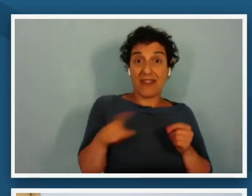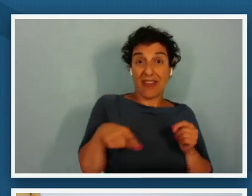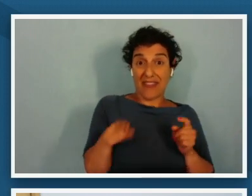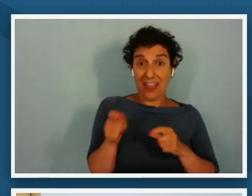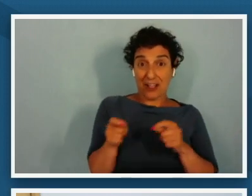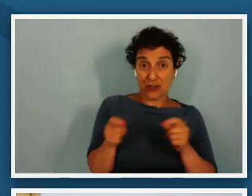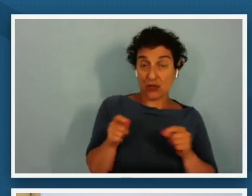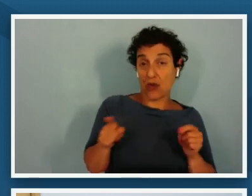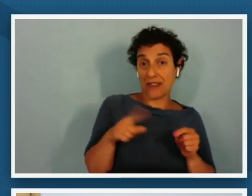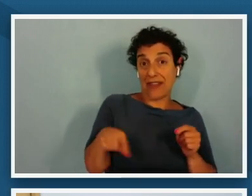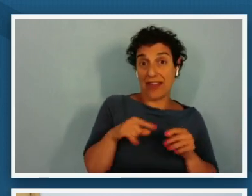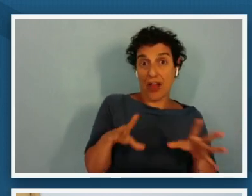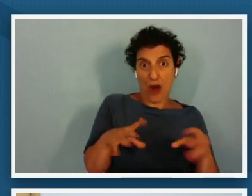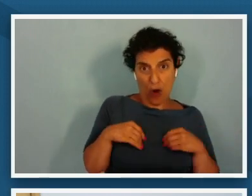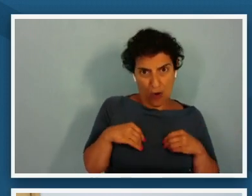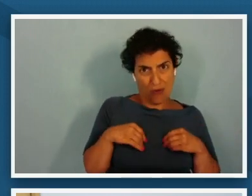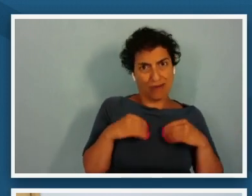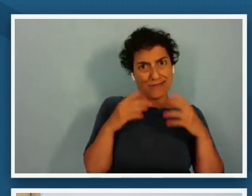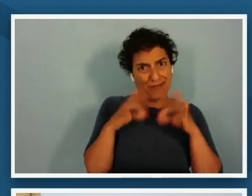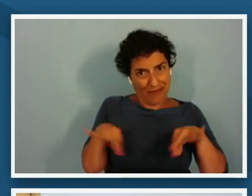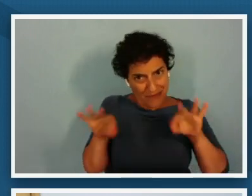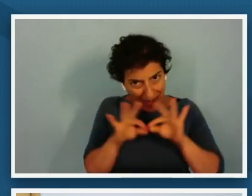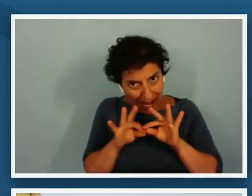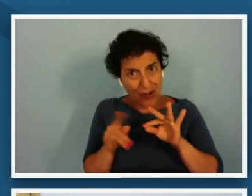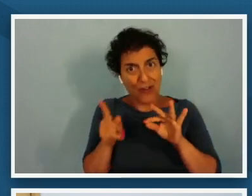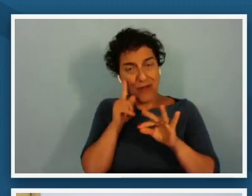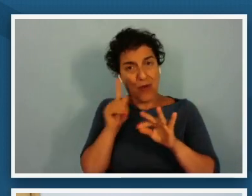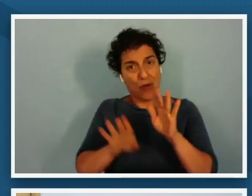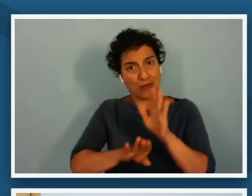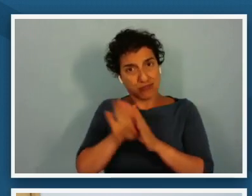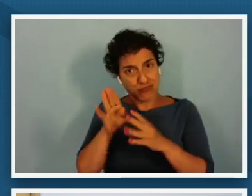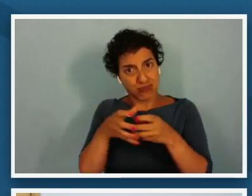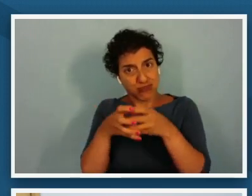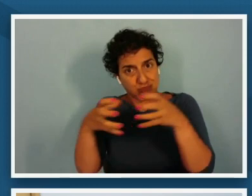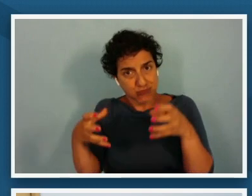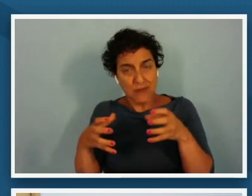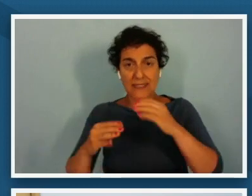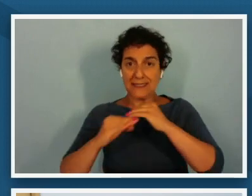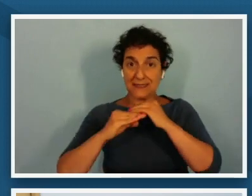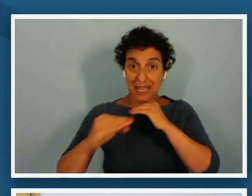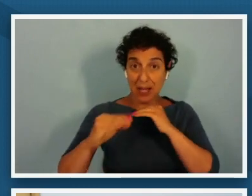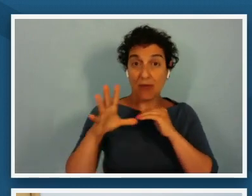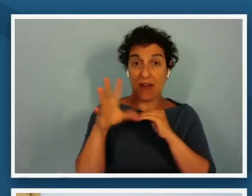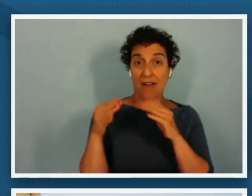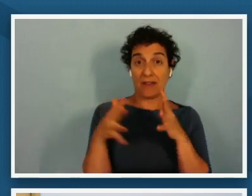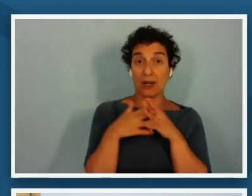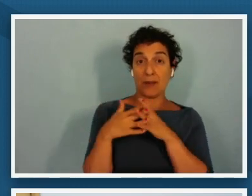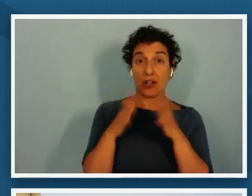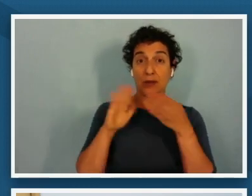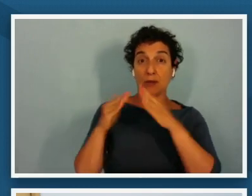vital to the growth of stable african-american communities